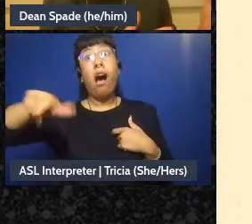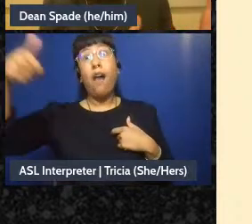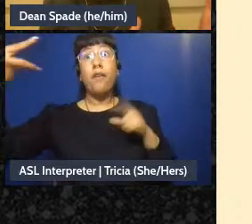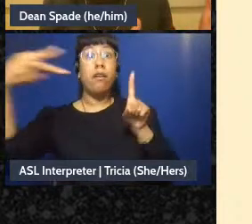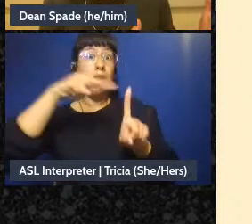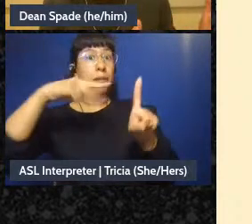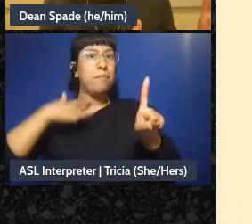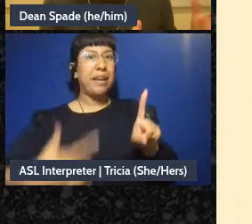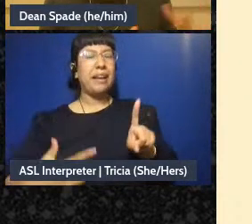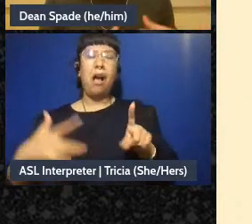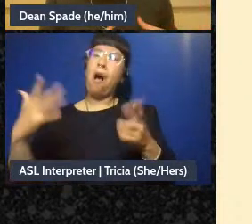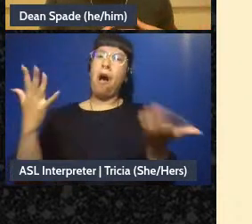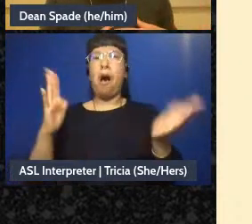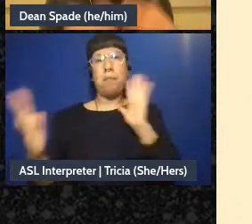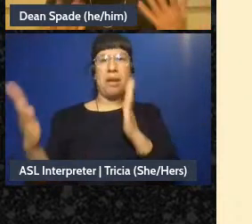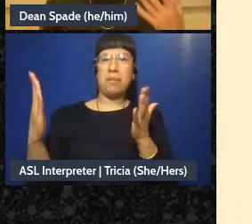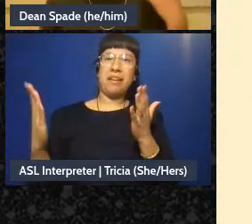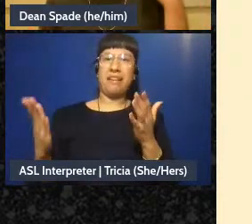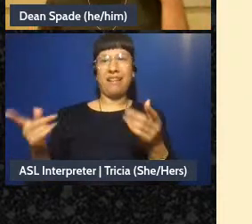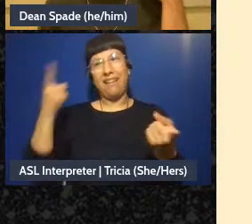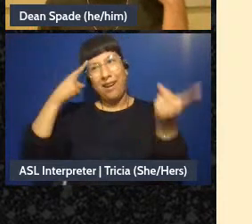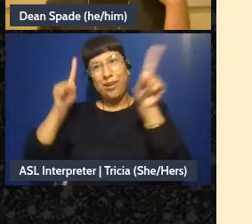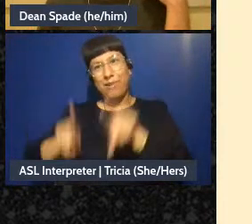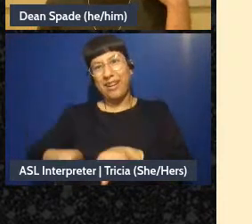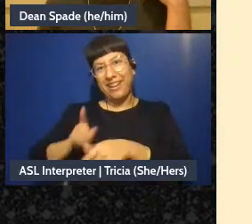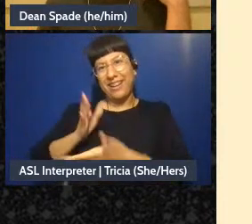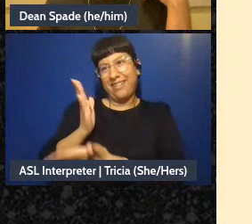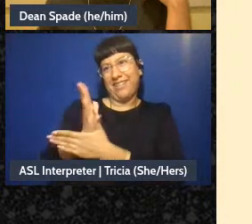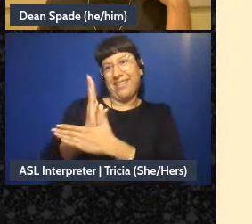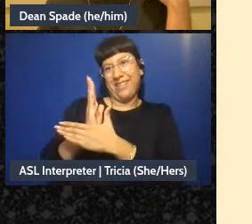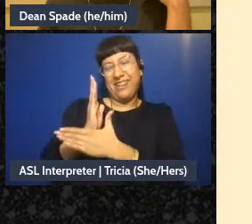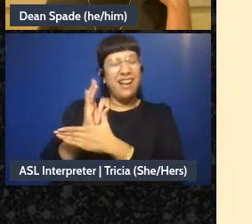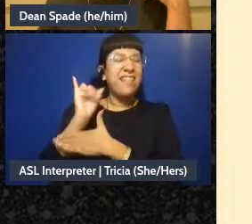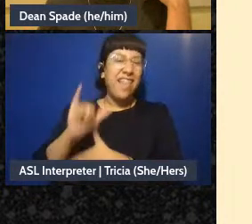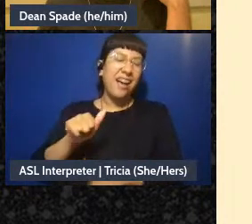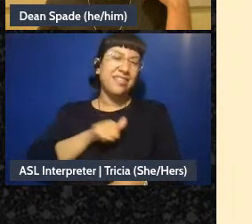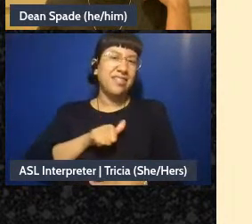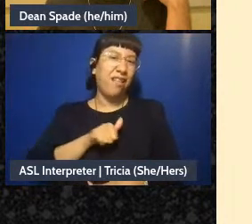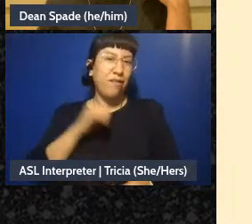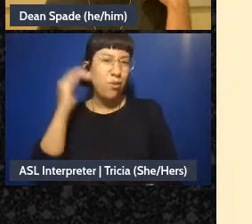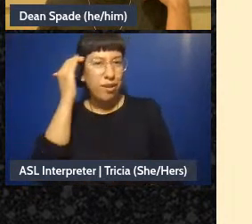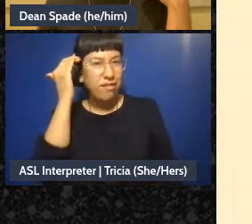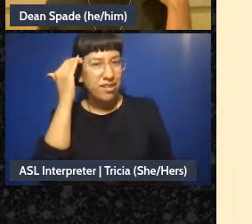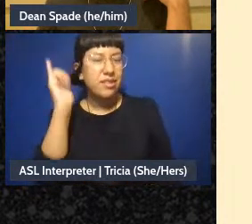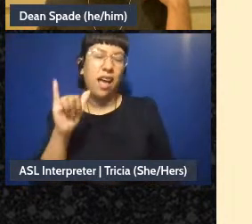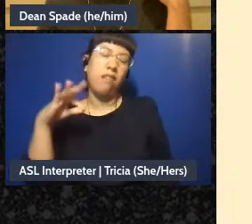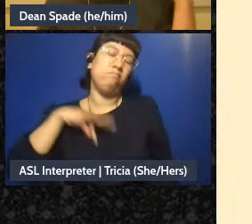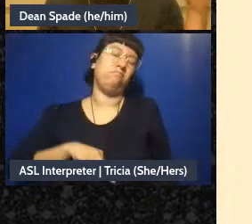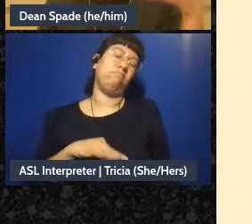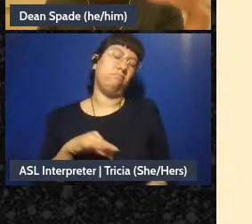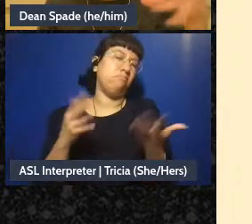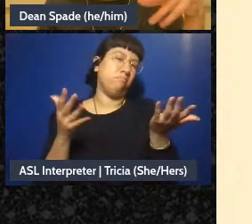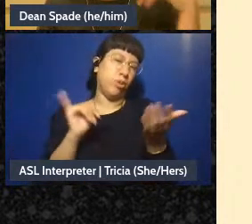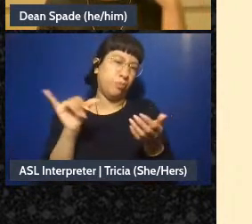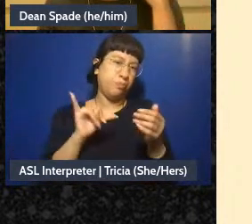in between here - can be a kind of self-awareness that's helpful. And we can talk we can have more